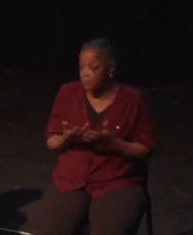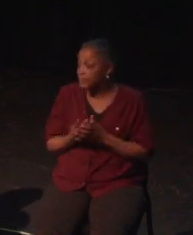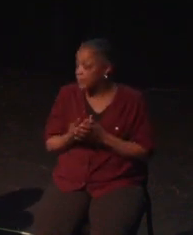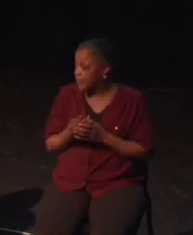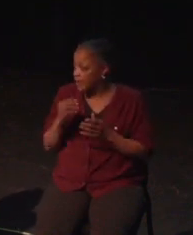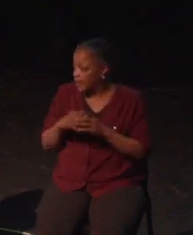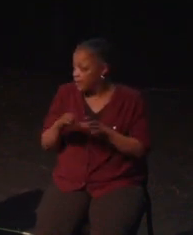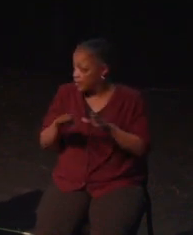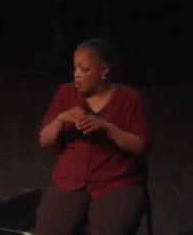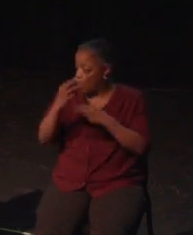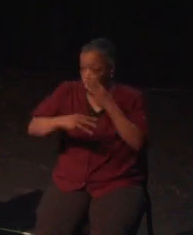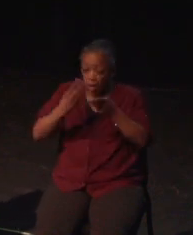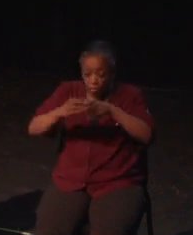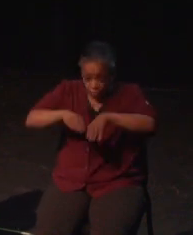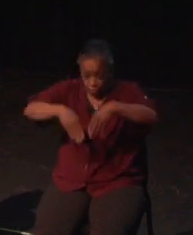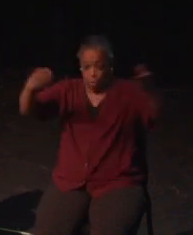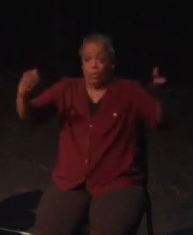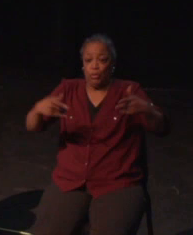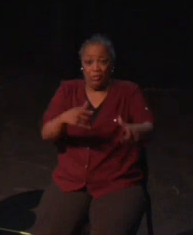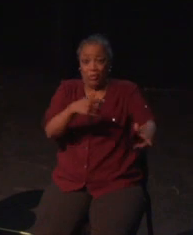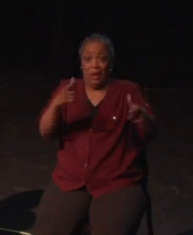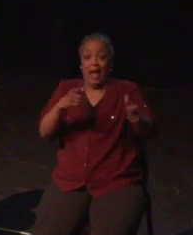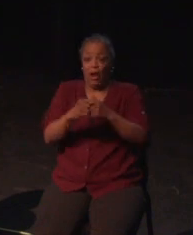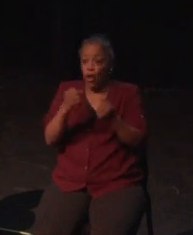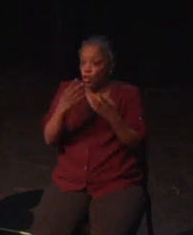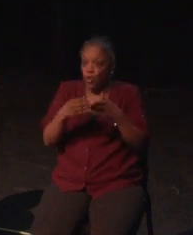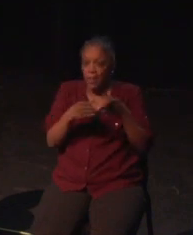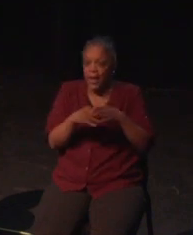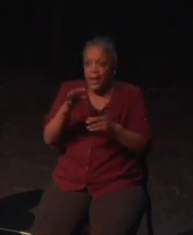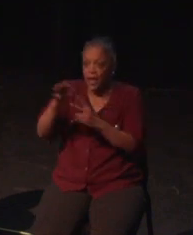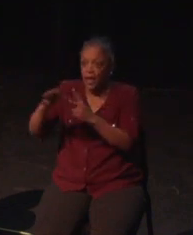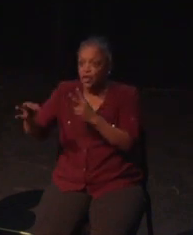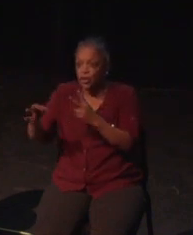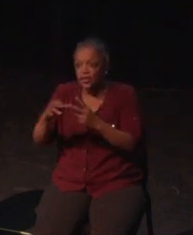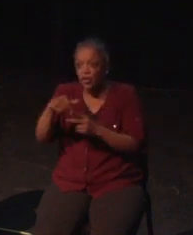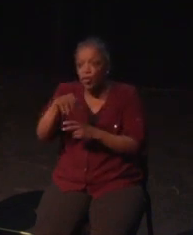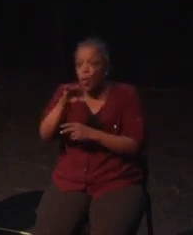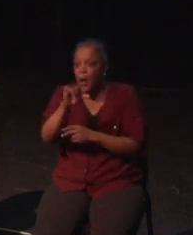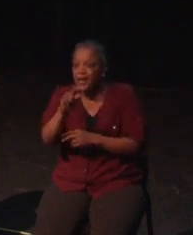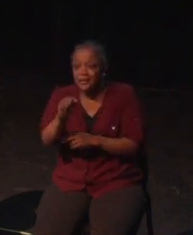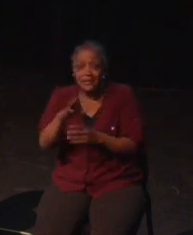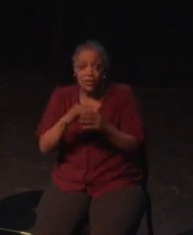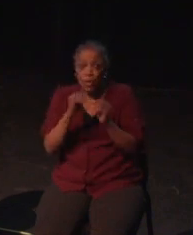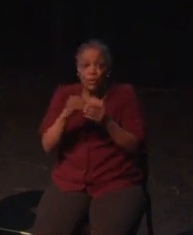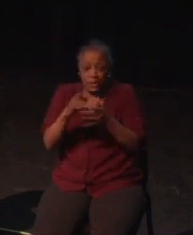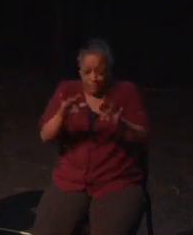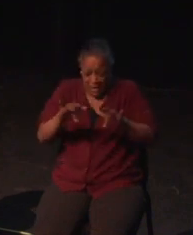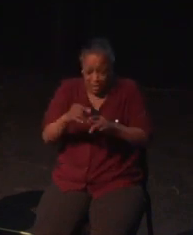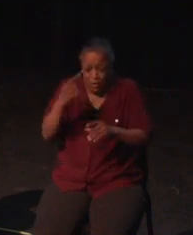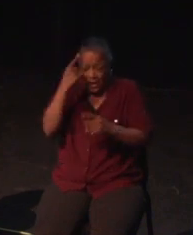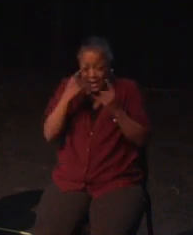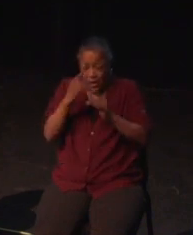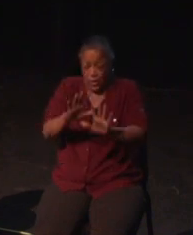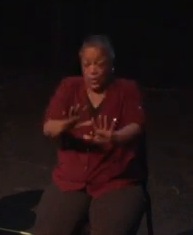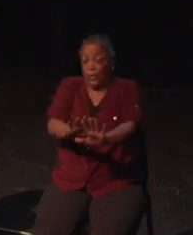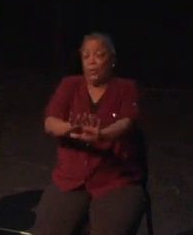hilariously nod along and laugh at inappropriate moments when I openly pretend I know what the hell is going on. Yet when subtitles aren't clear enough, whether that's due to font choice, text size,